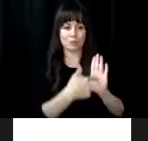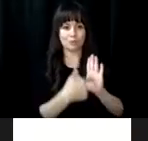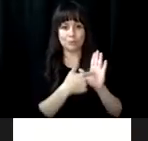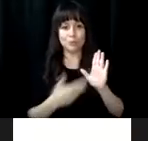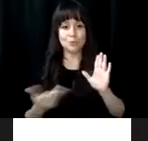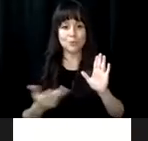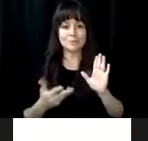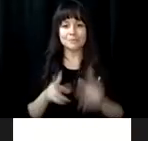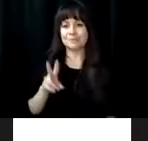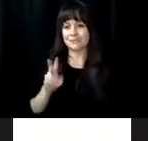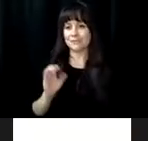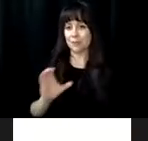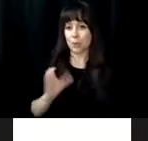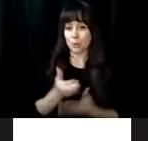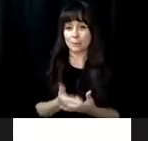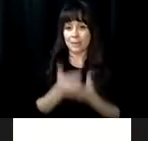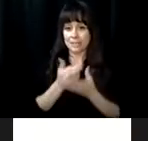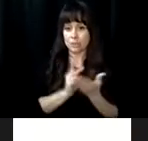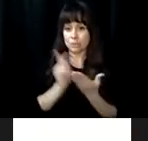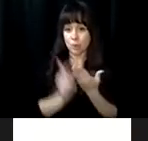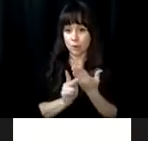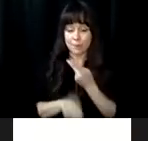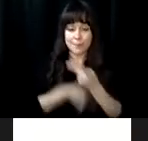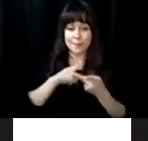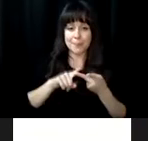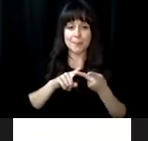29th at 2:00 and this presentation will